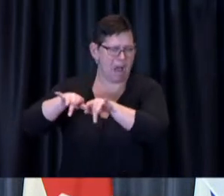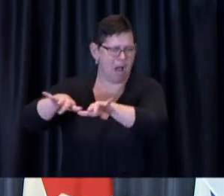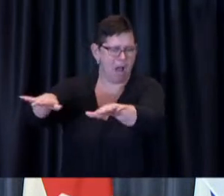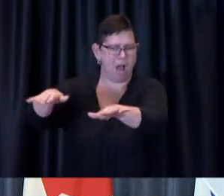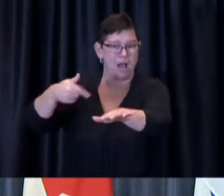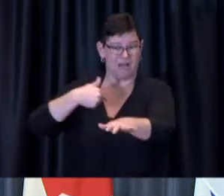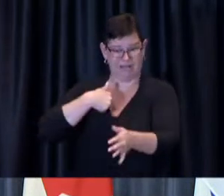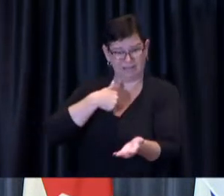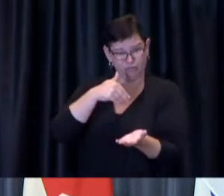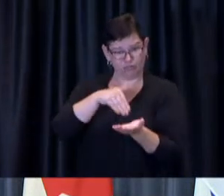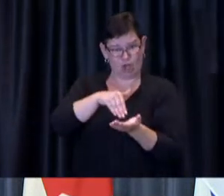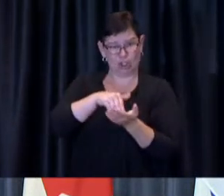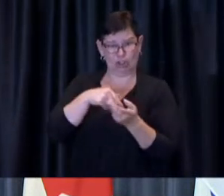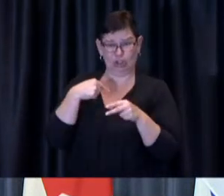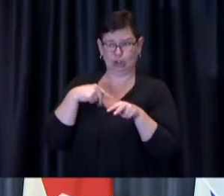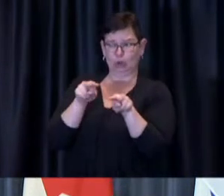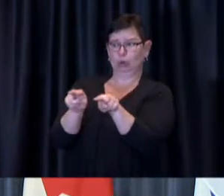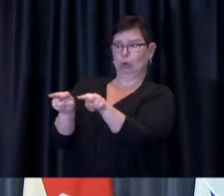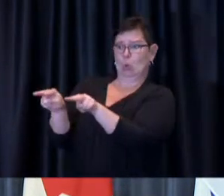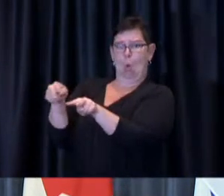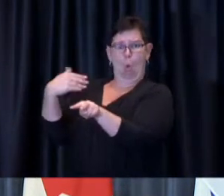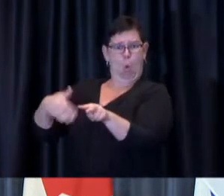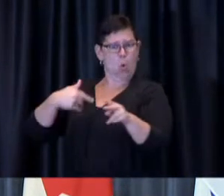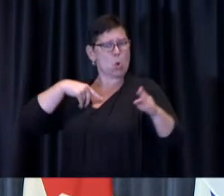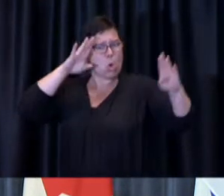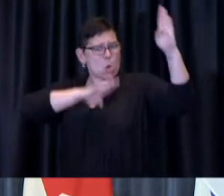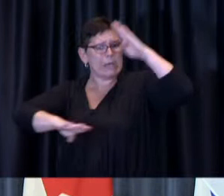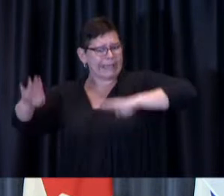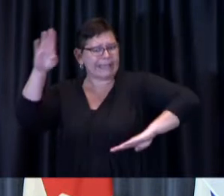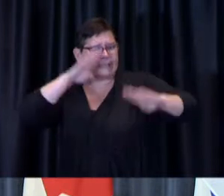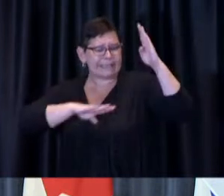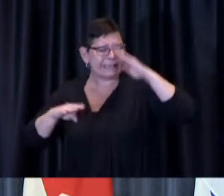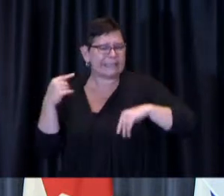So if you aren't vaccinated, I worry about you.